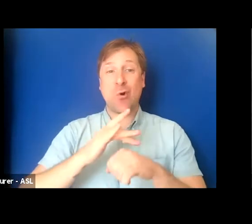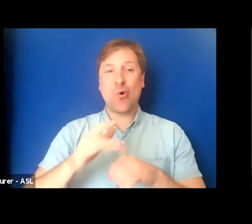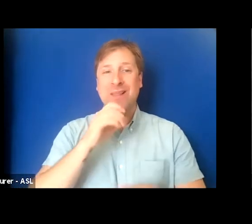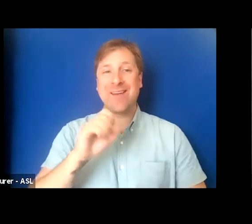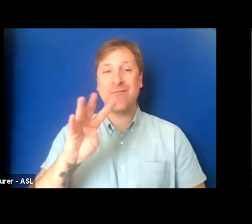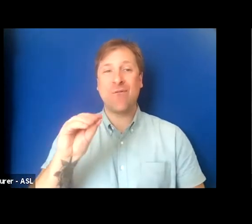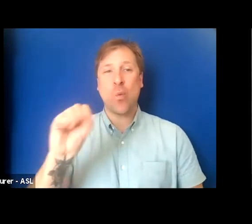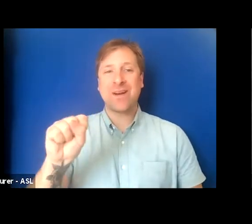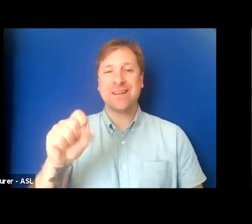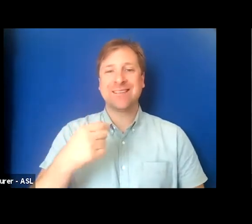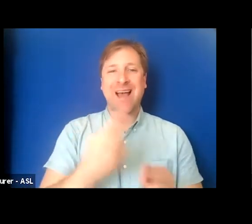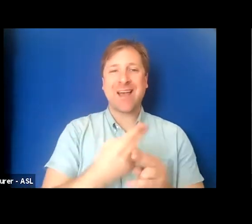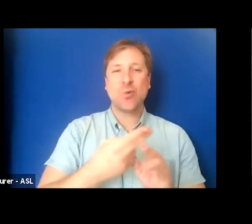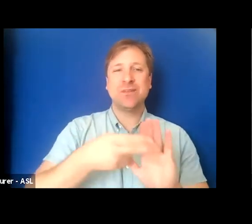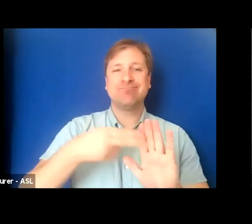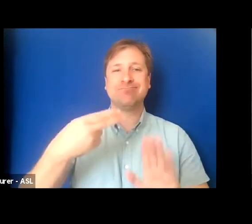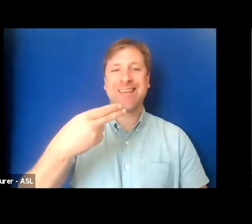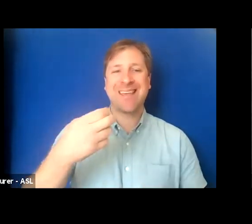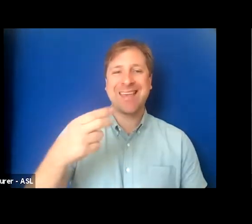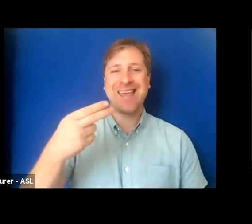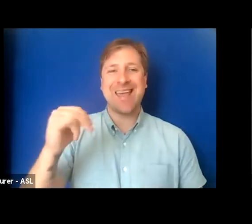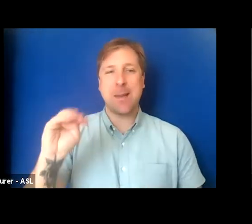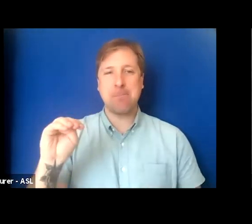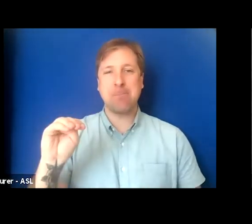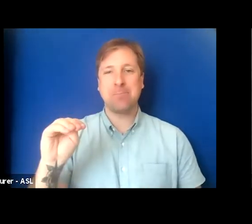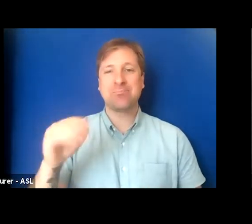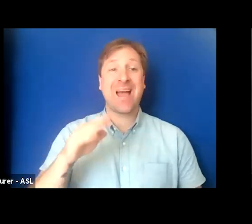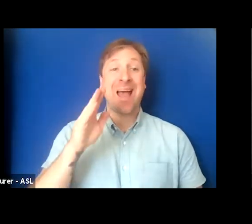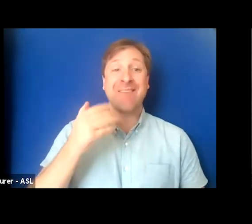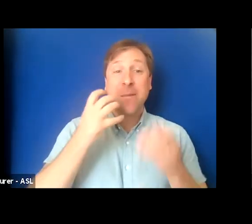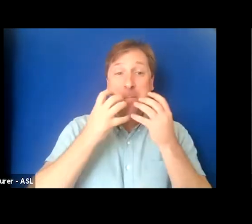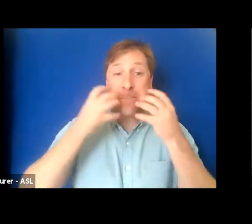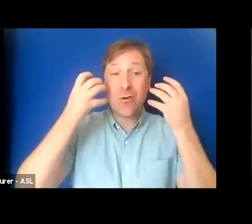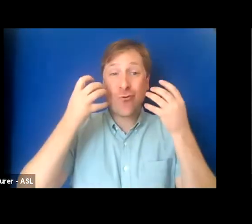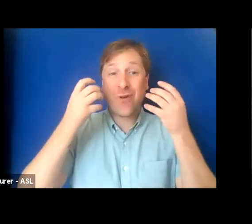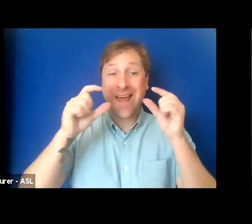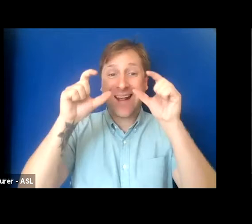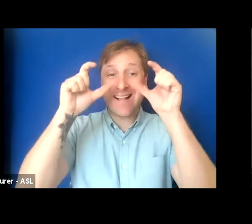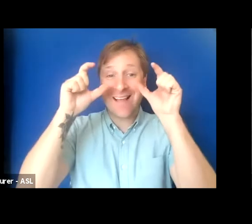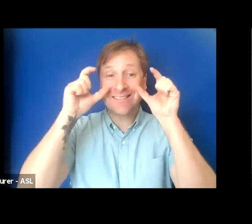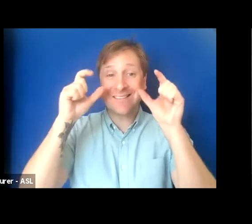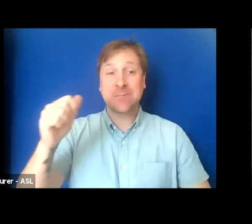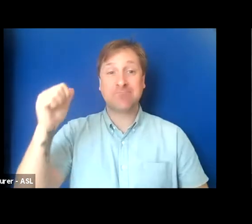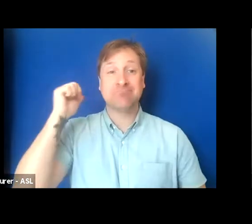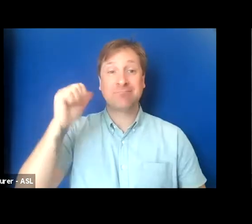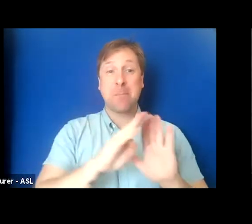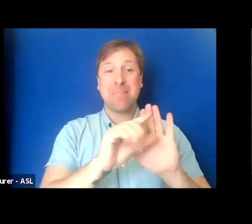I have brown hair, a beard, and I wear glasses. Behind me is a neutral gray Zoom background.